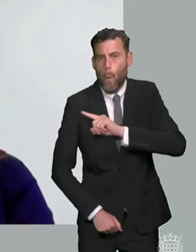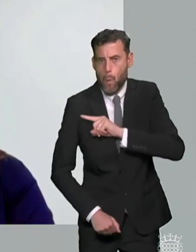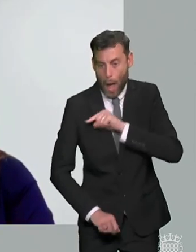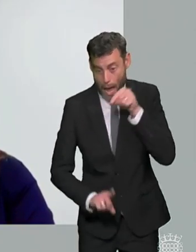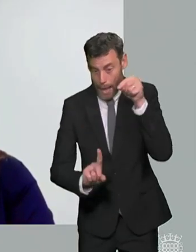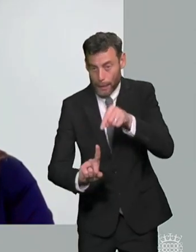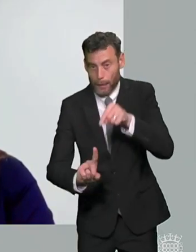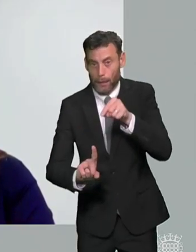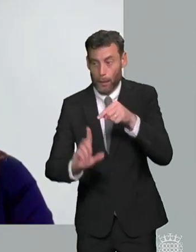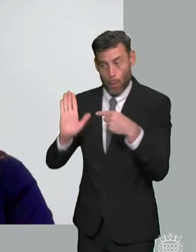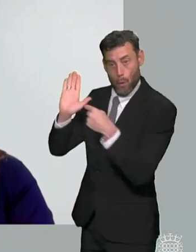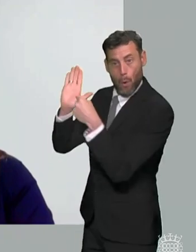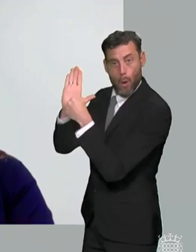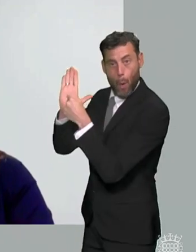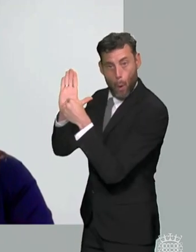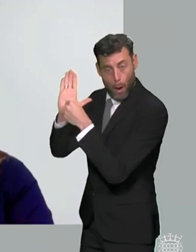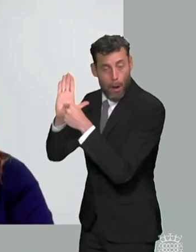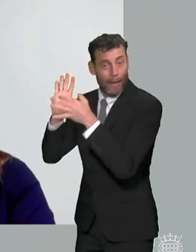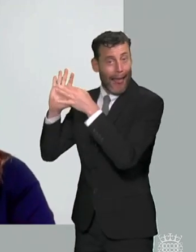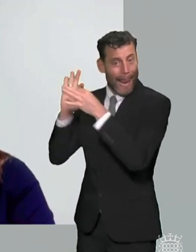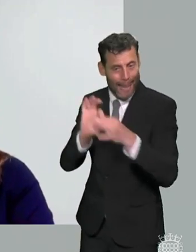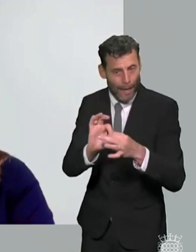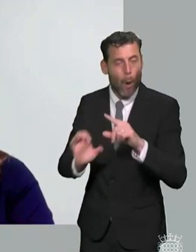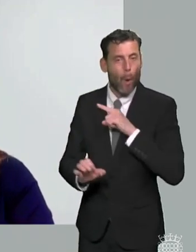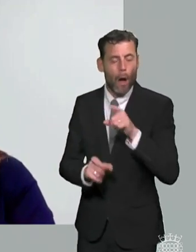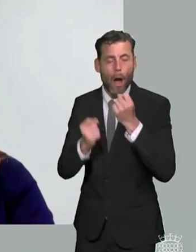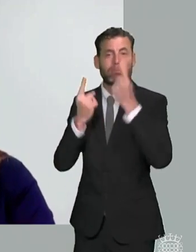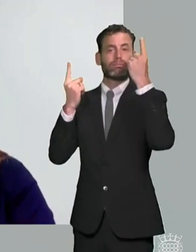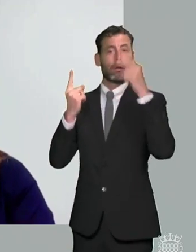system by just pumping more money in i think there is a need for more money potentially but actually